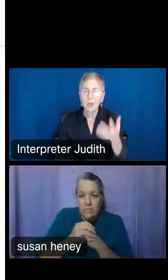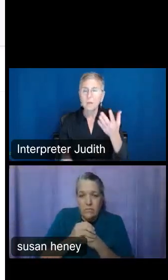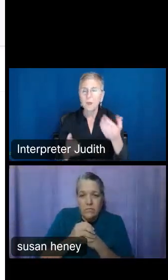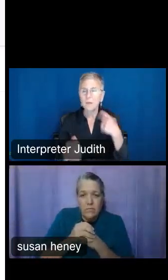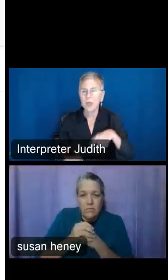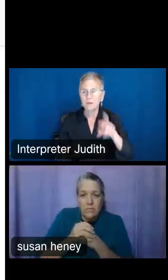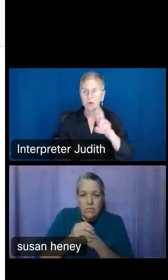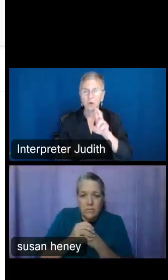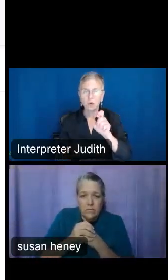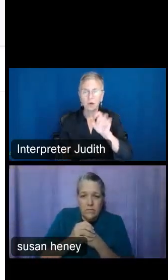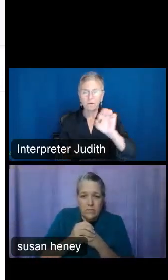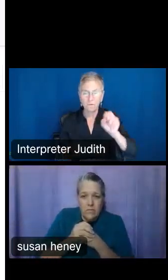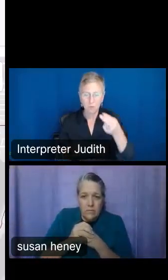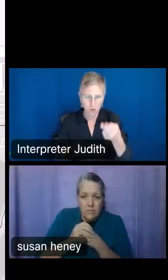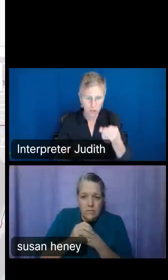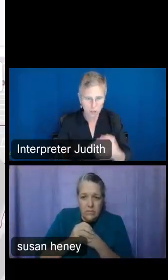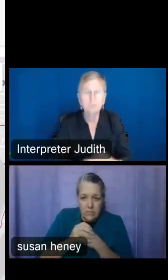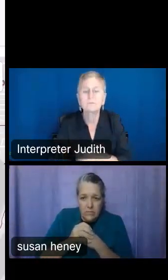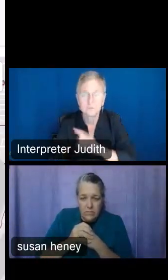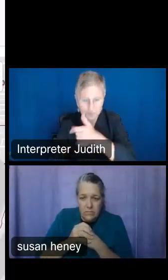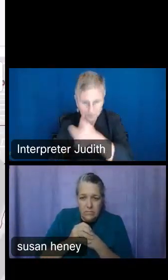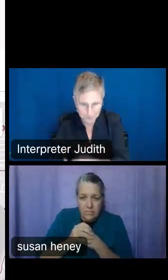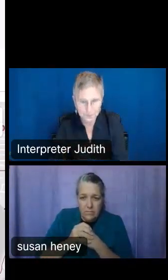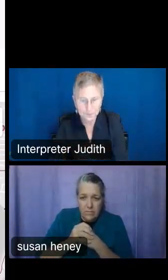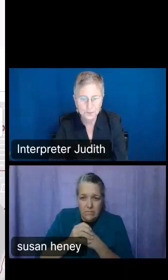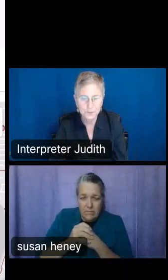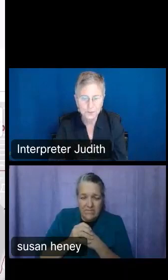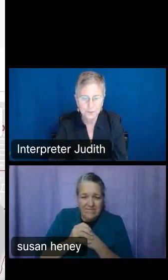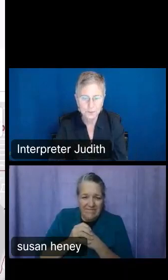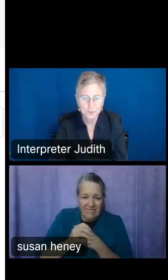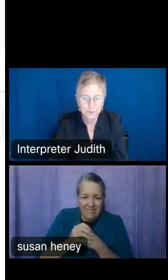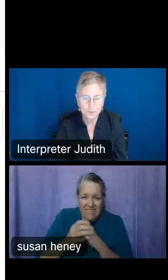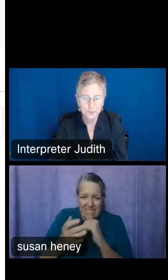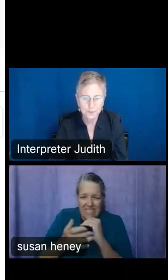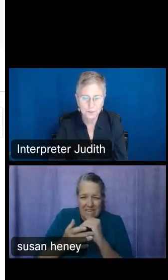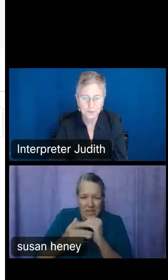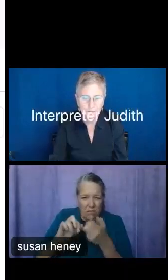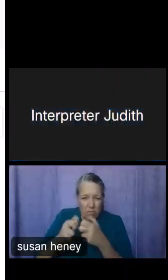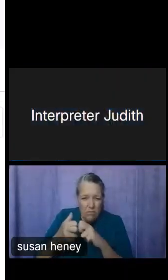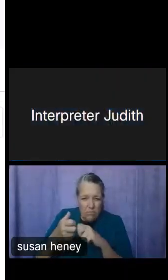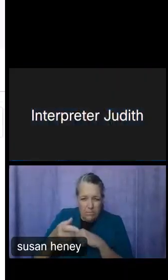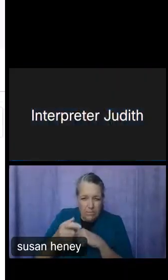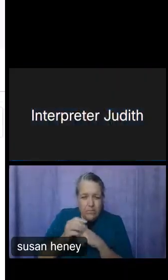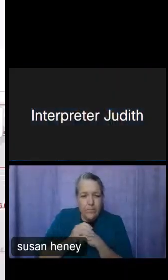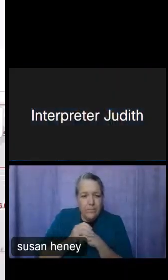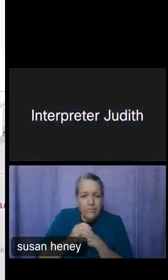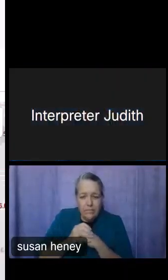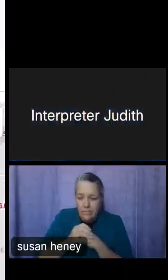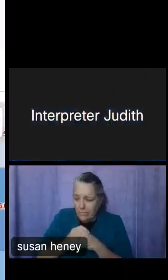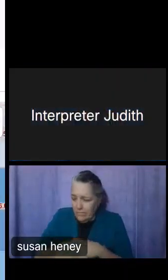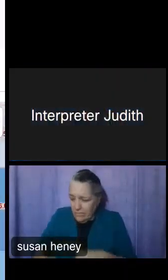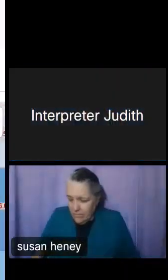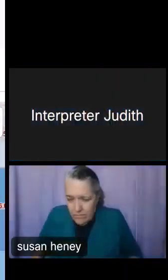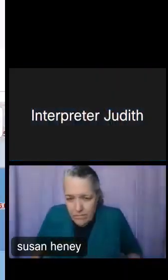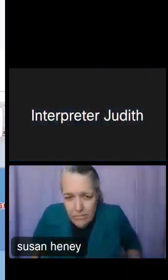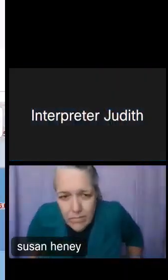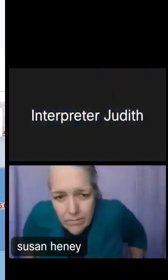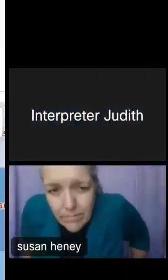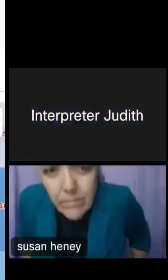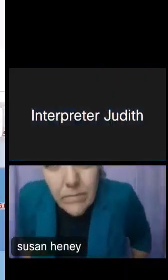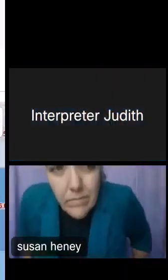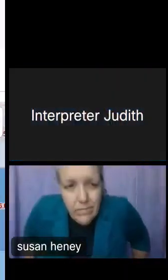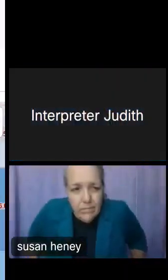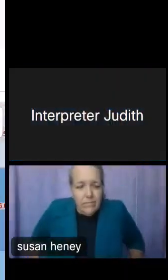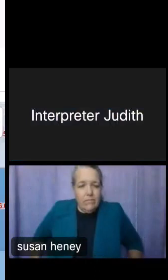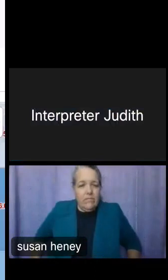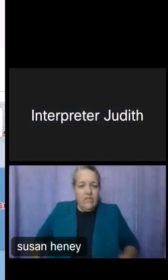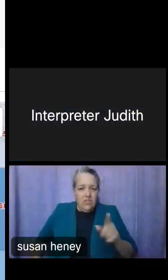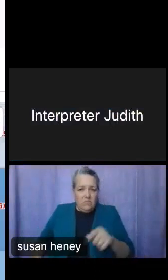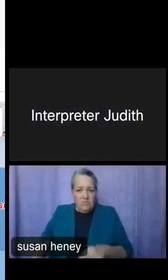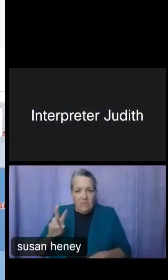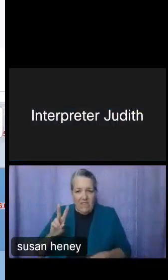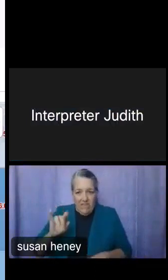Excuse the technical glitch here. Okay, I'm still in my variable. Here we go.